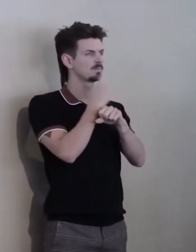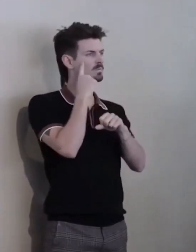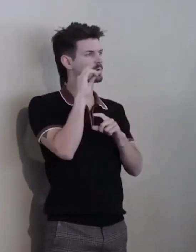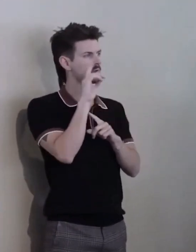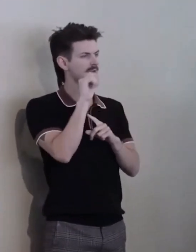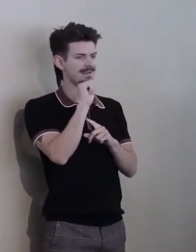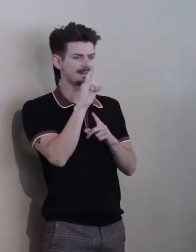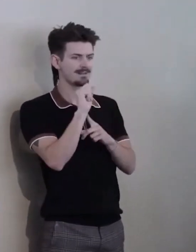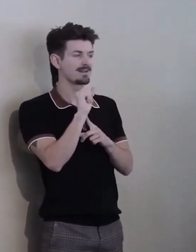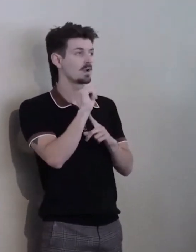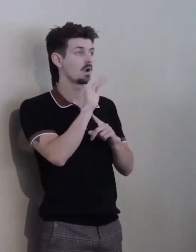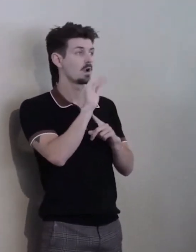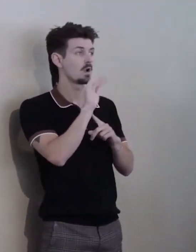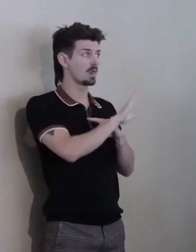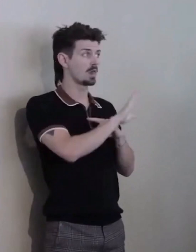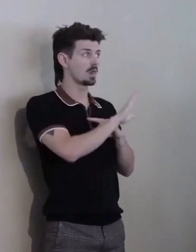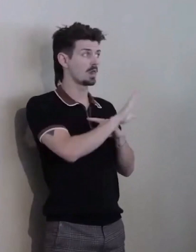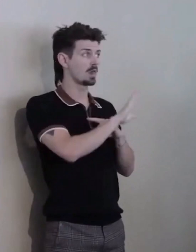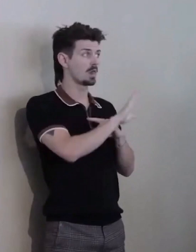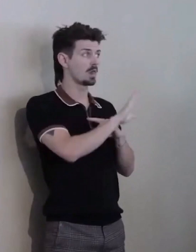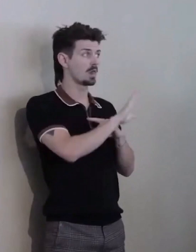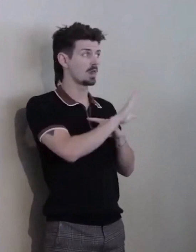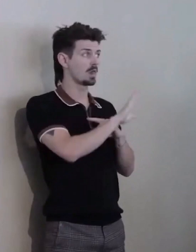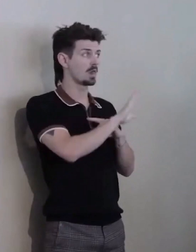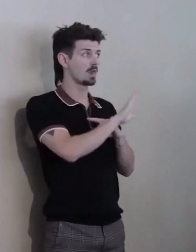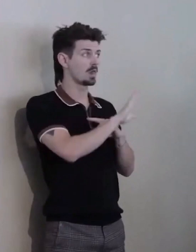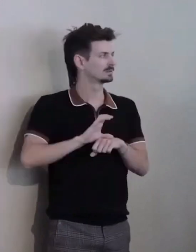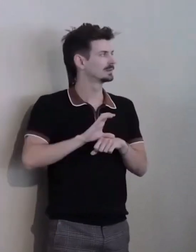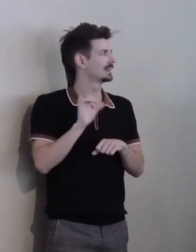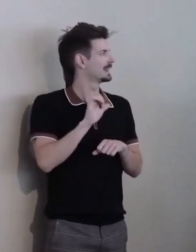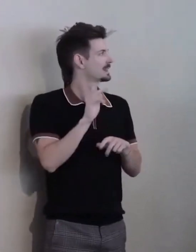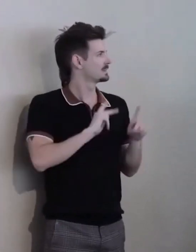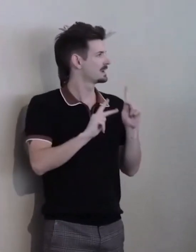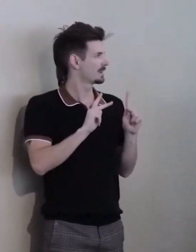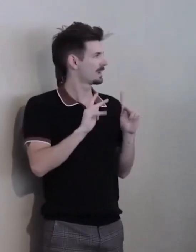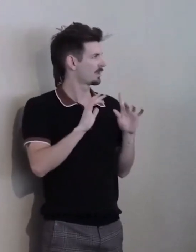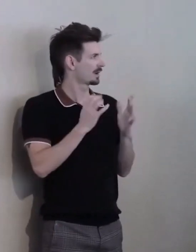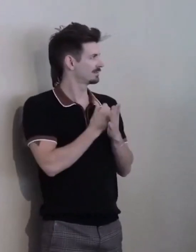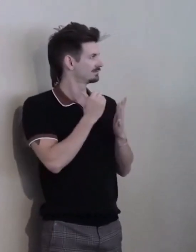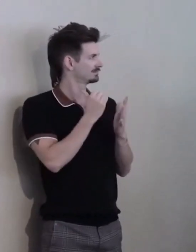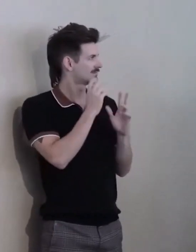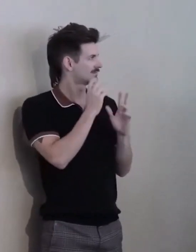like the wonderful people we honor tonight and the people who are no longer with us,